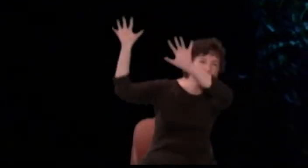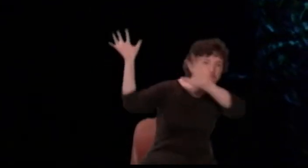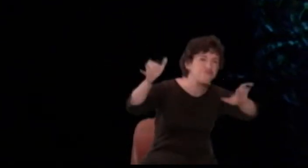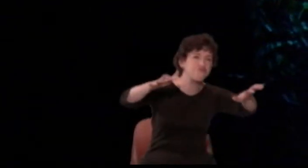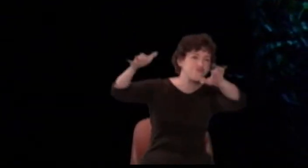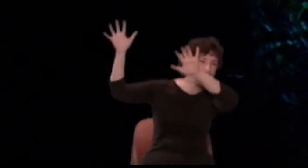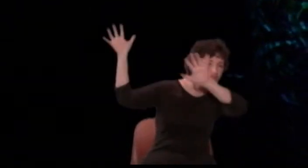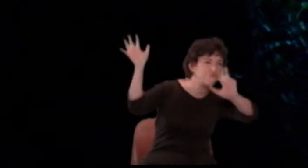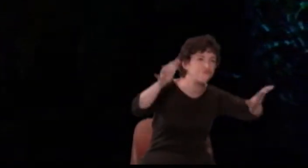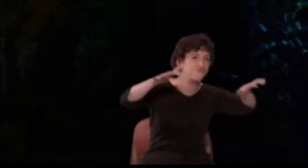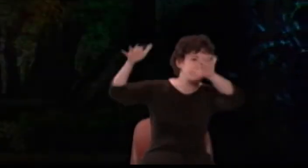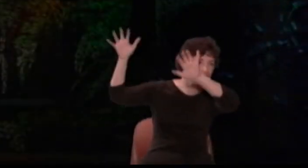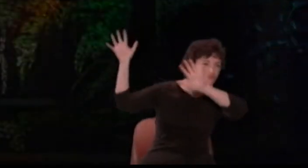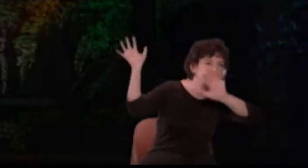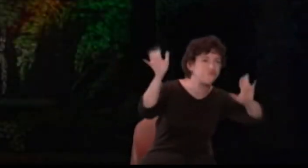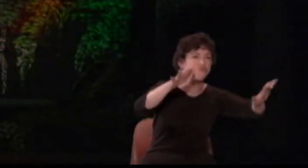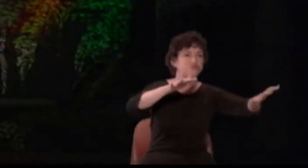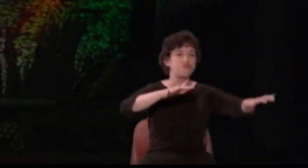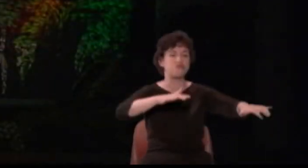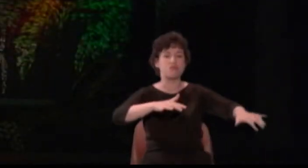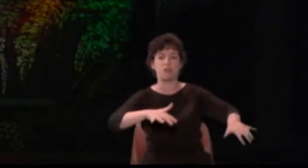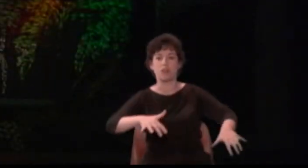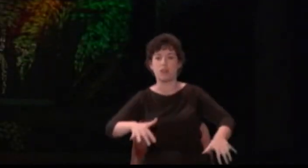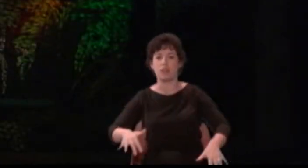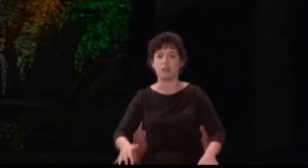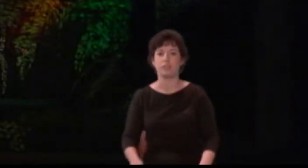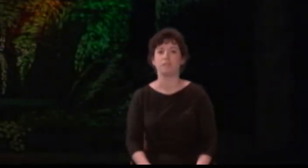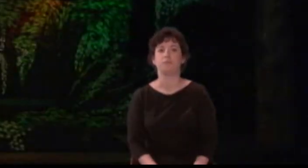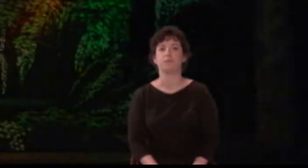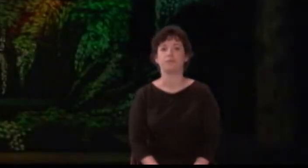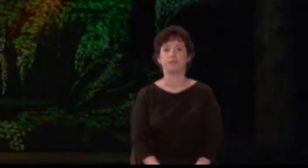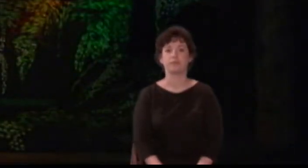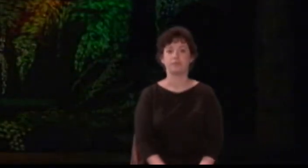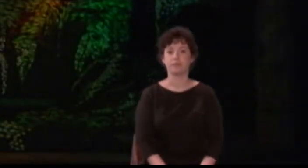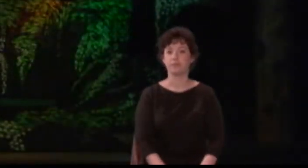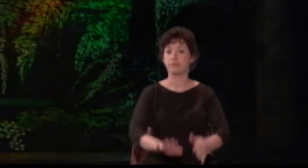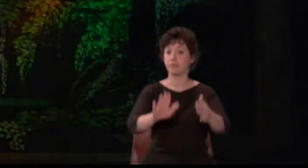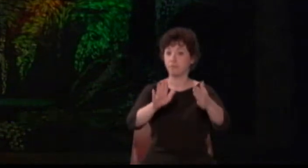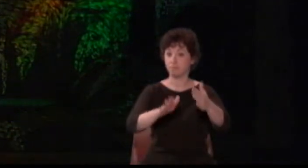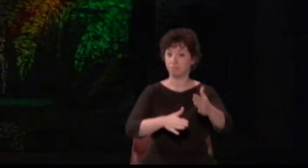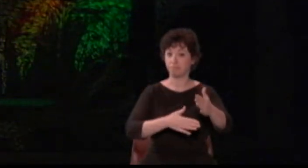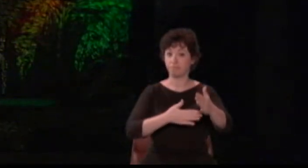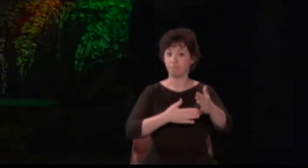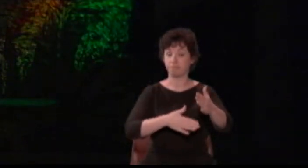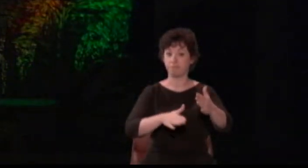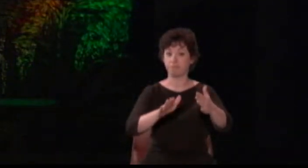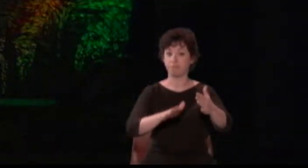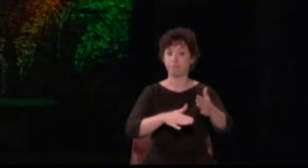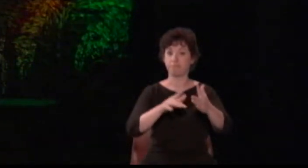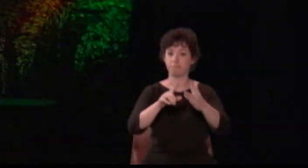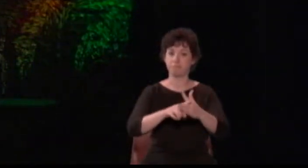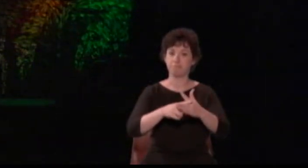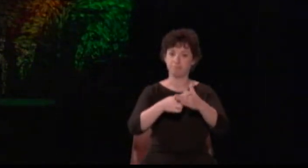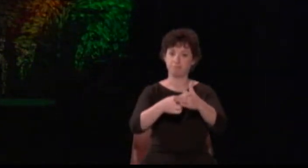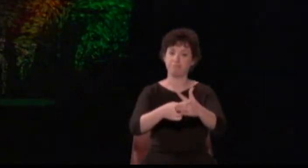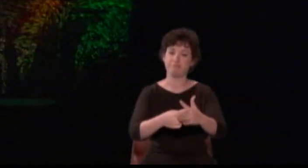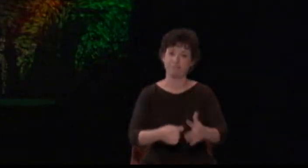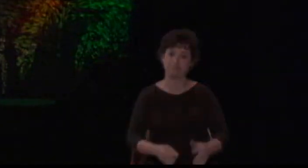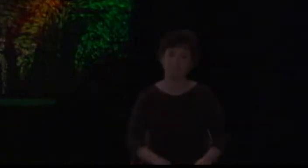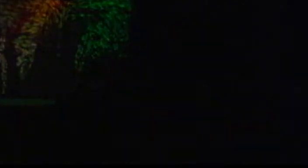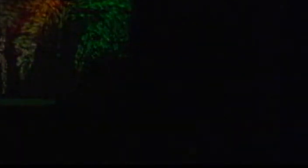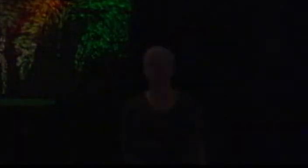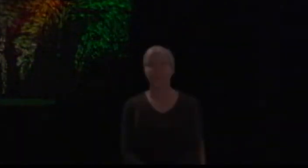[Sound of storm winds blowing]